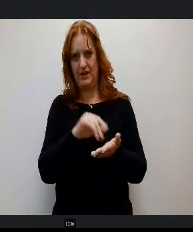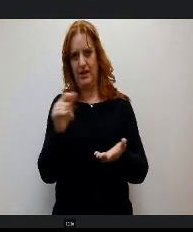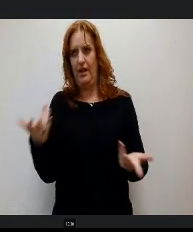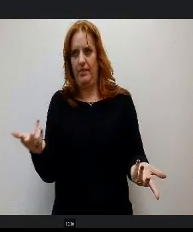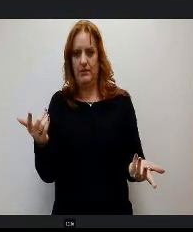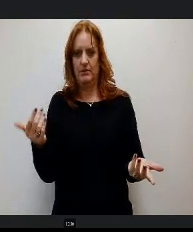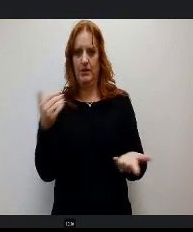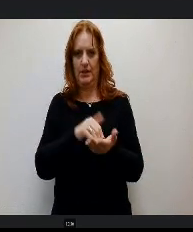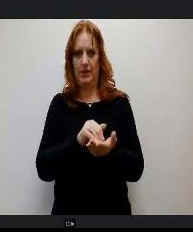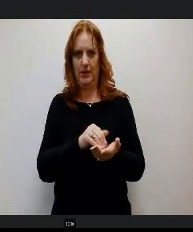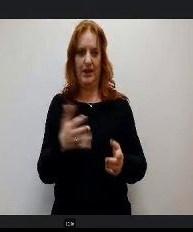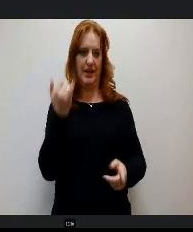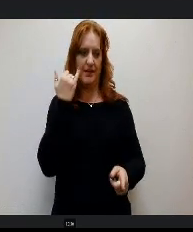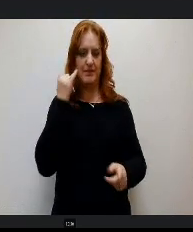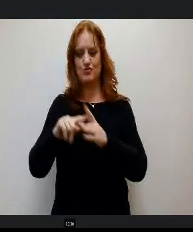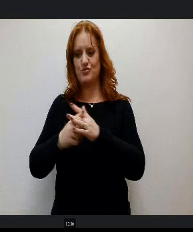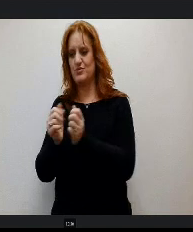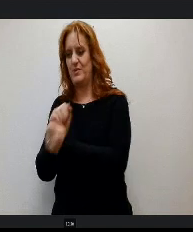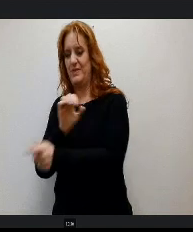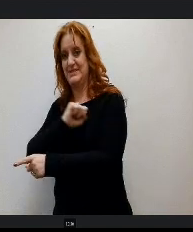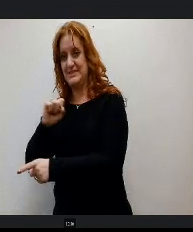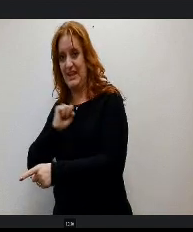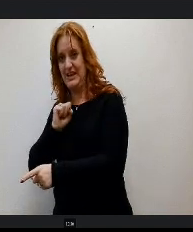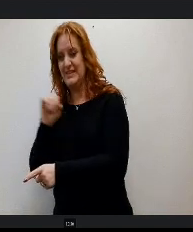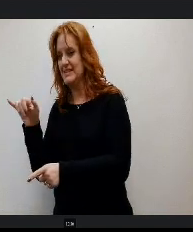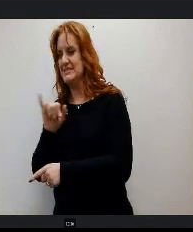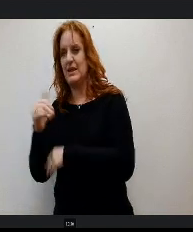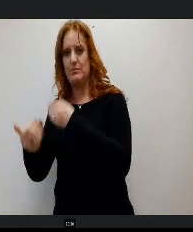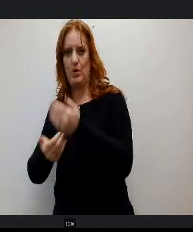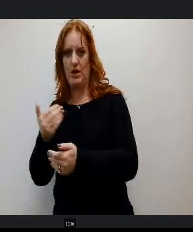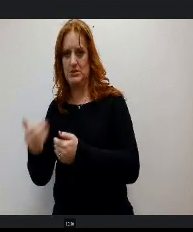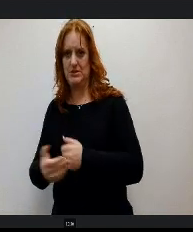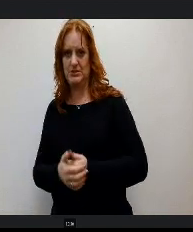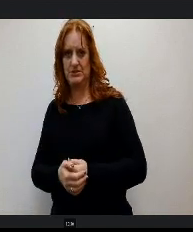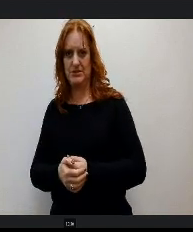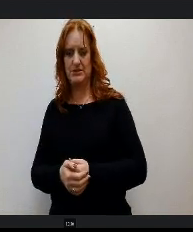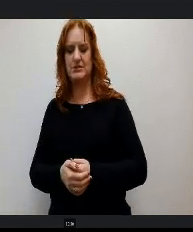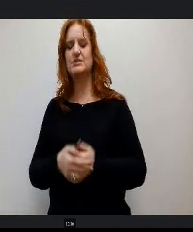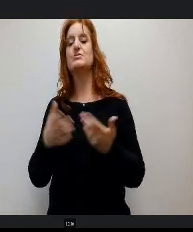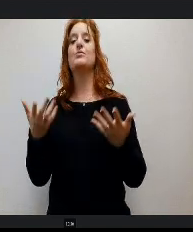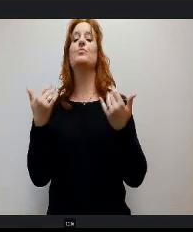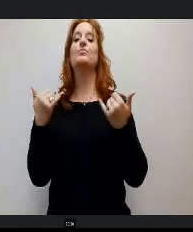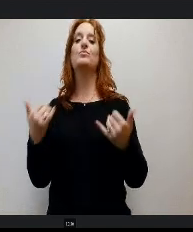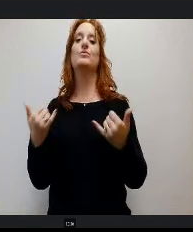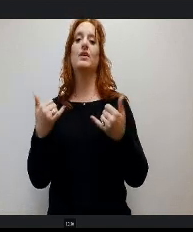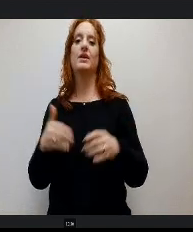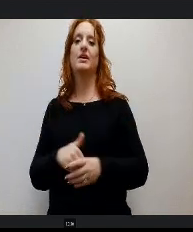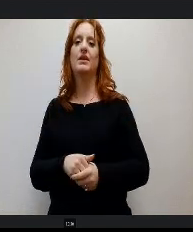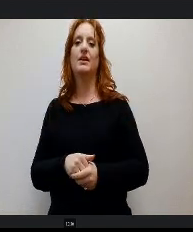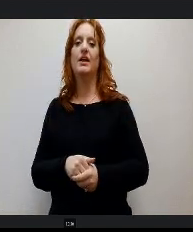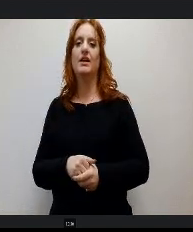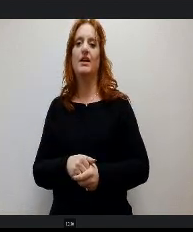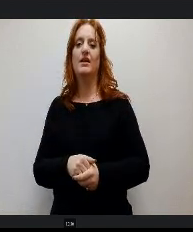n the Senate, same process, so right now is the point in time where we're seeing some things